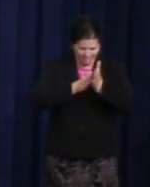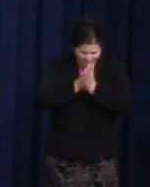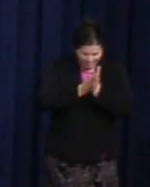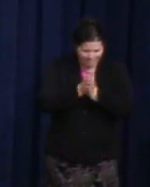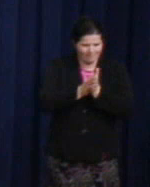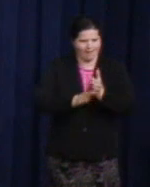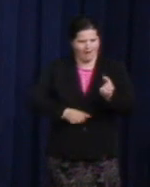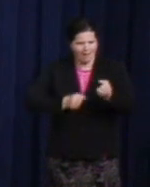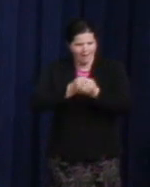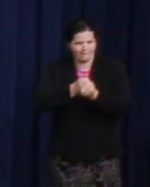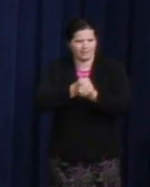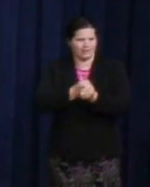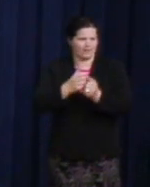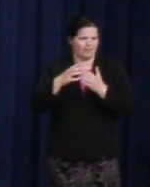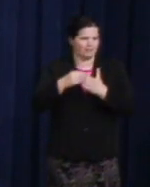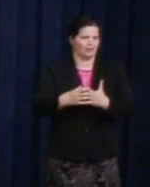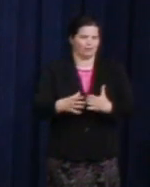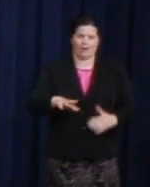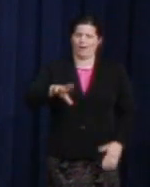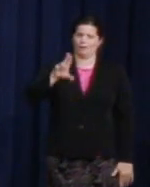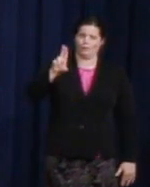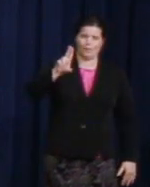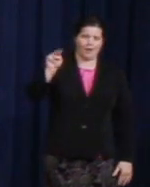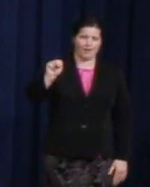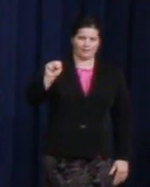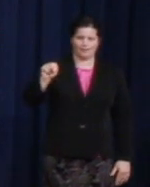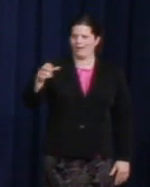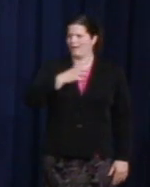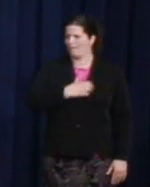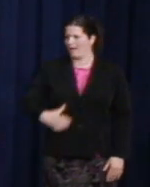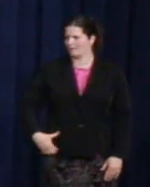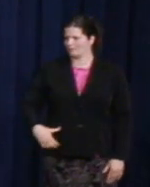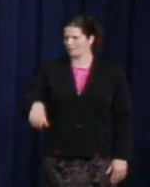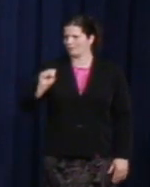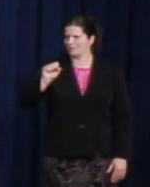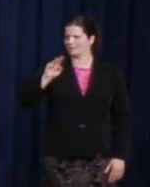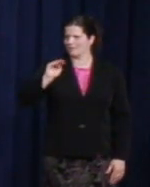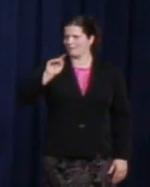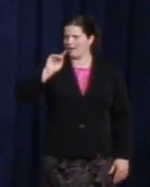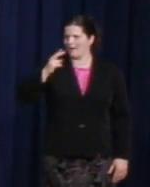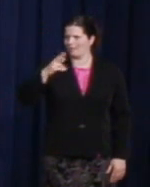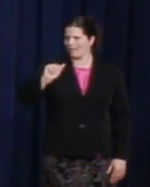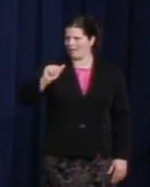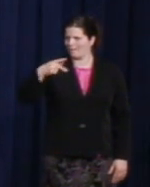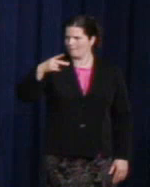at the United Nations than Ambassador Samantha Power.